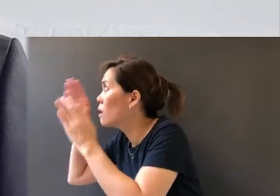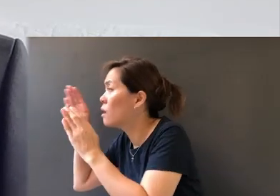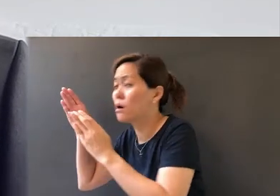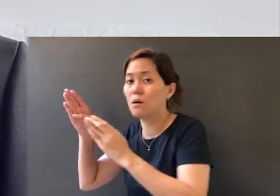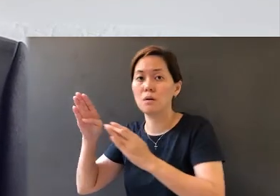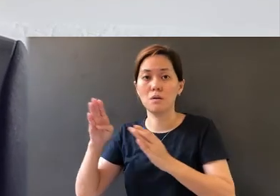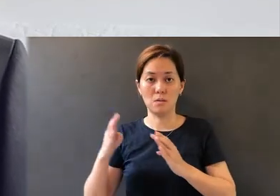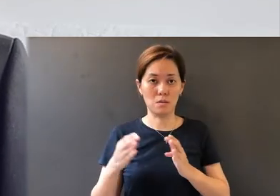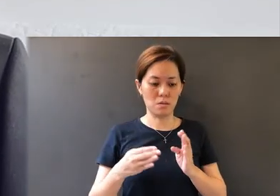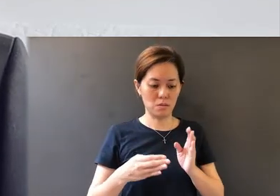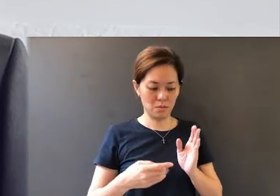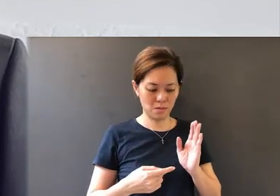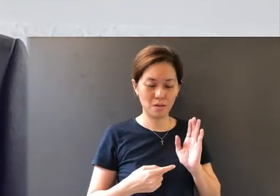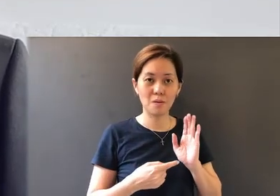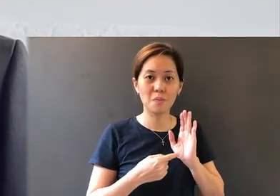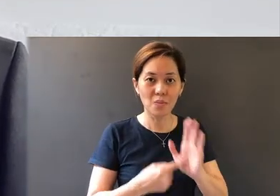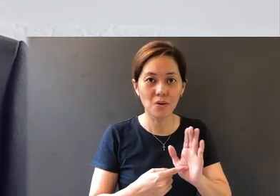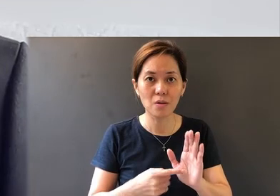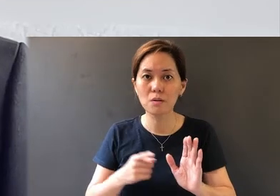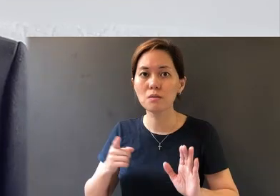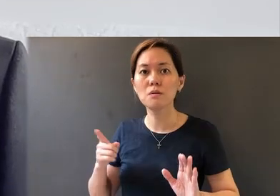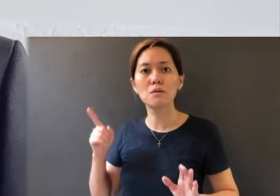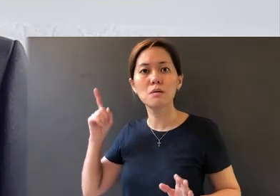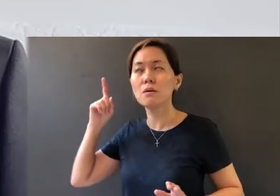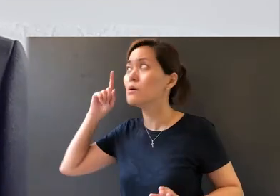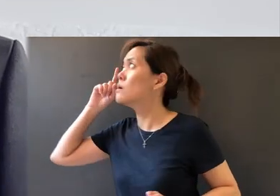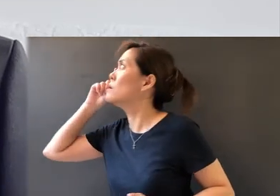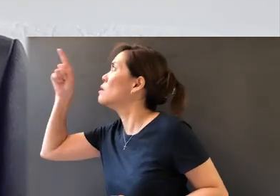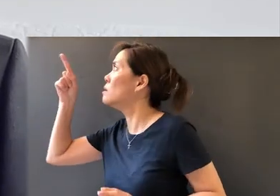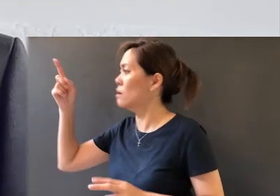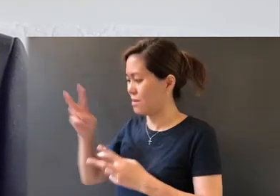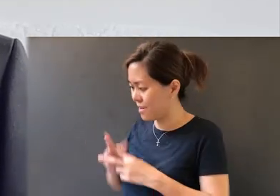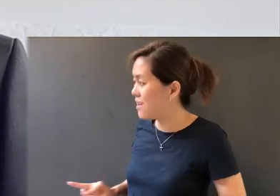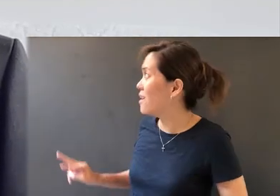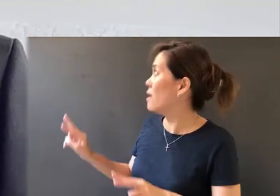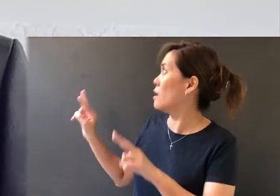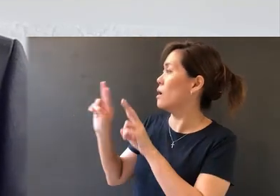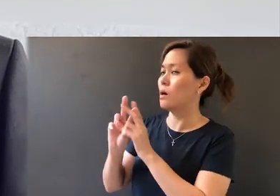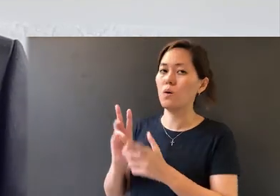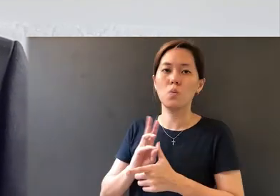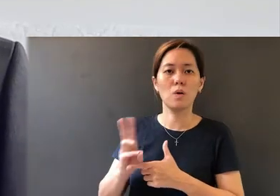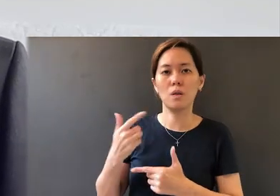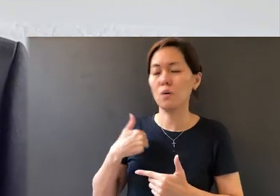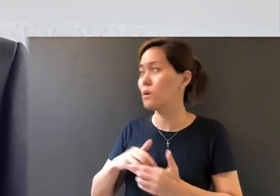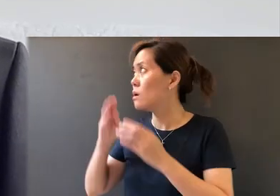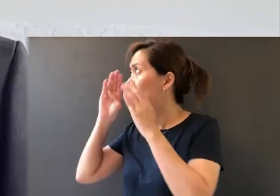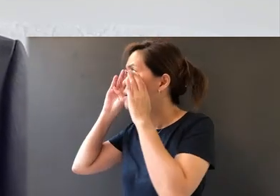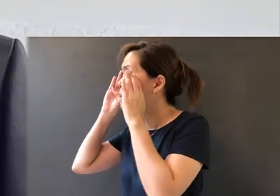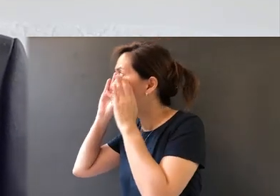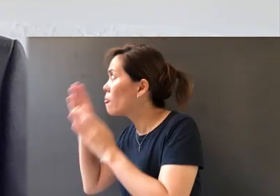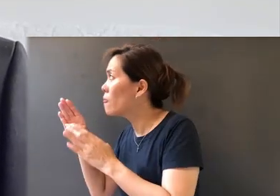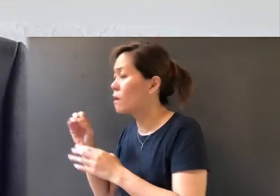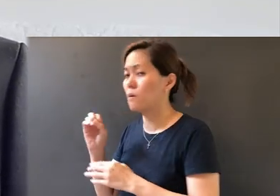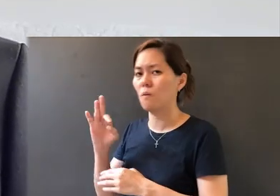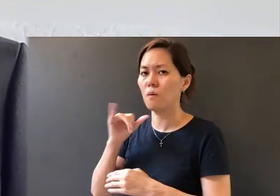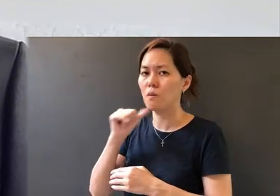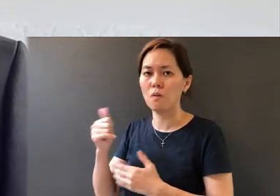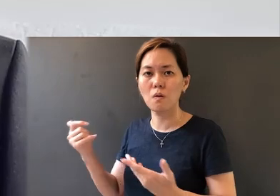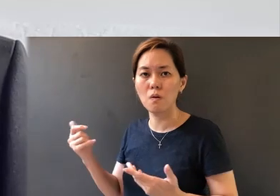proves He is valuable to us. Whether we come with attention or not